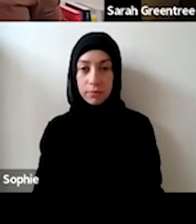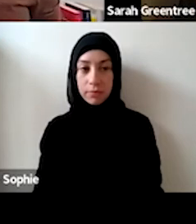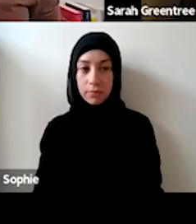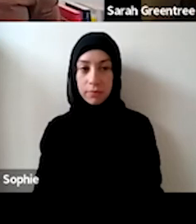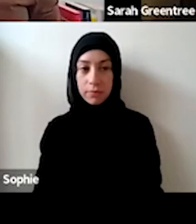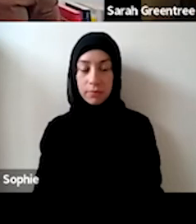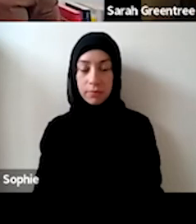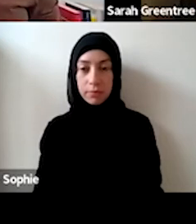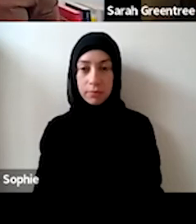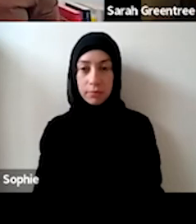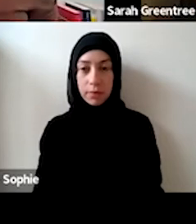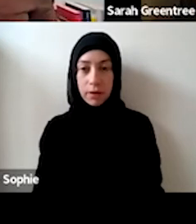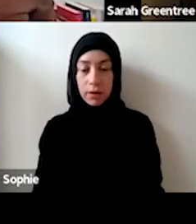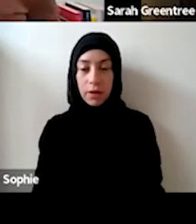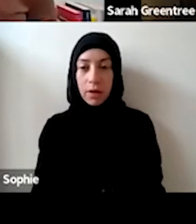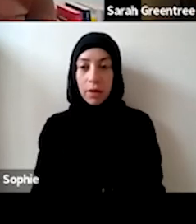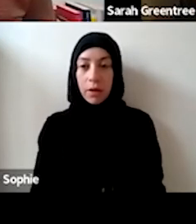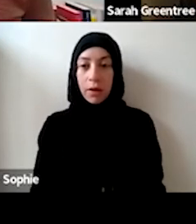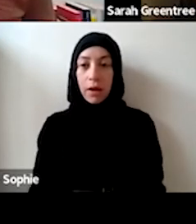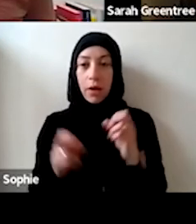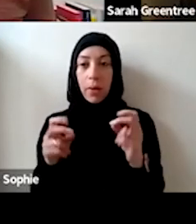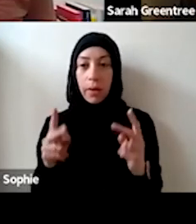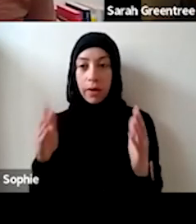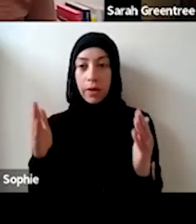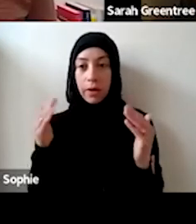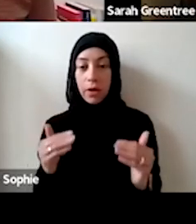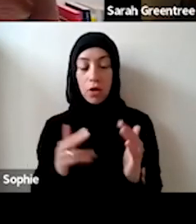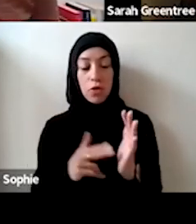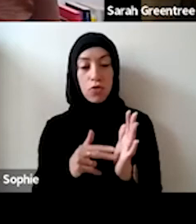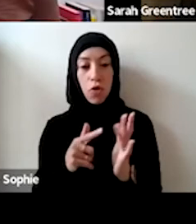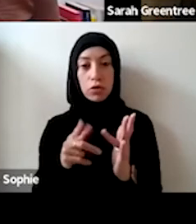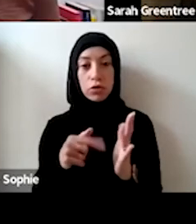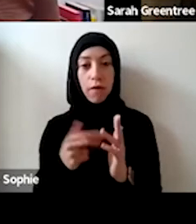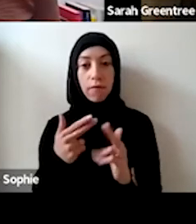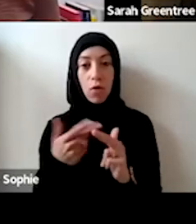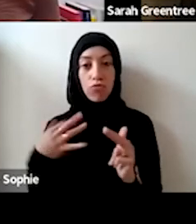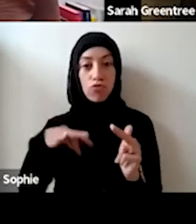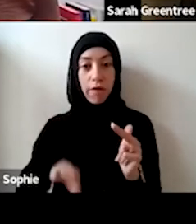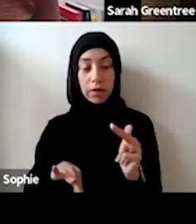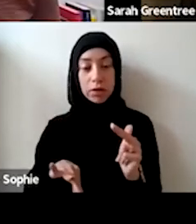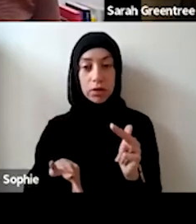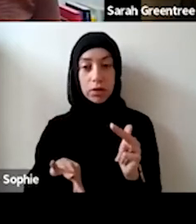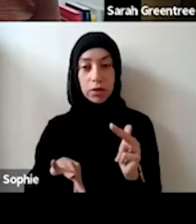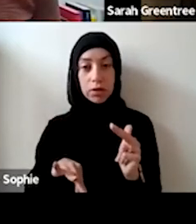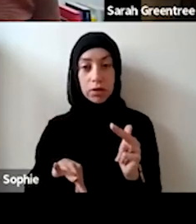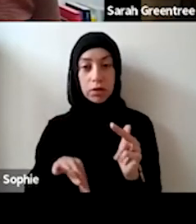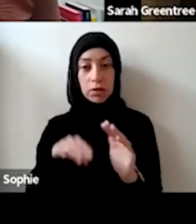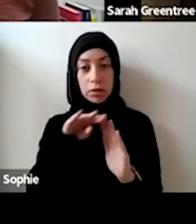Okay, it's being not for profit and eligibility criteria. That's a question from Kath. Thanks for that question.